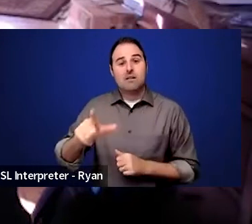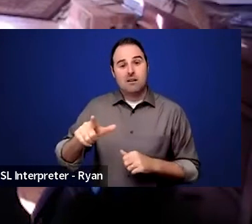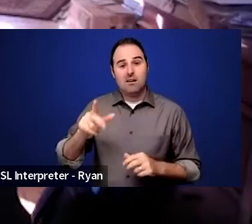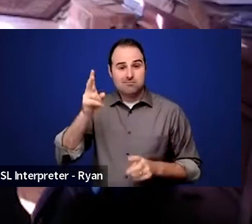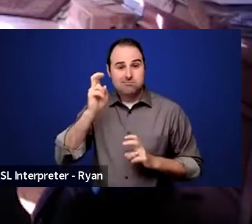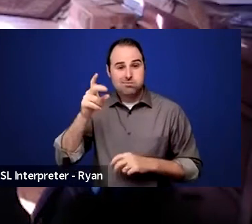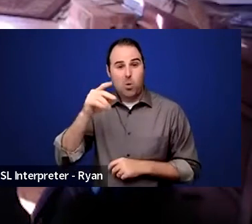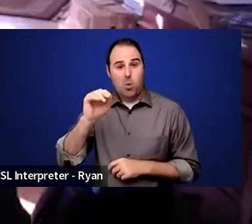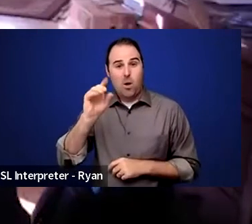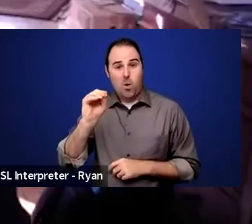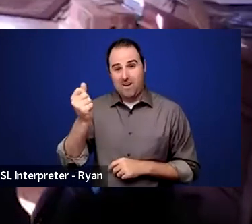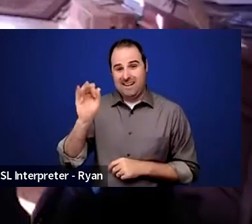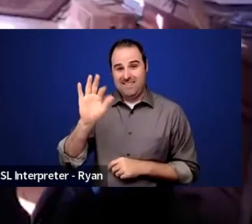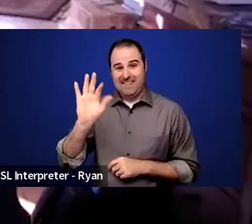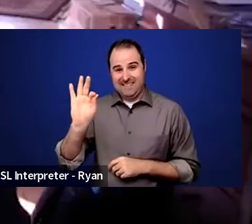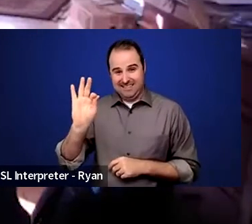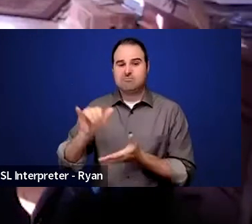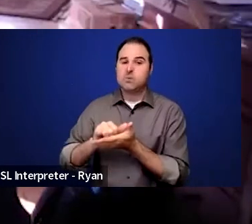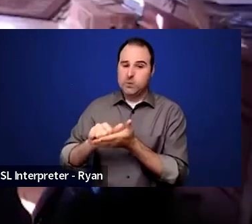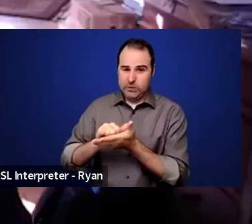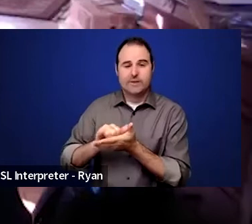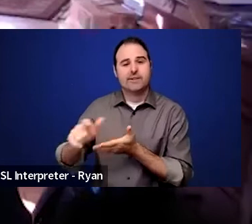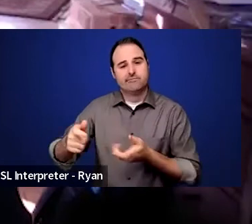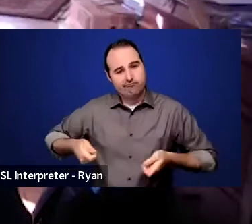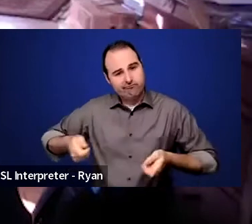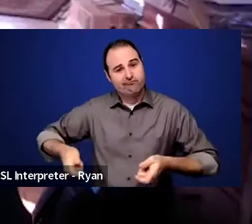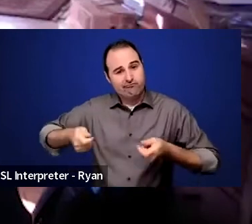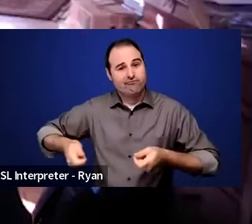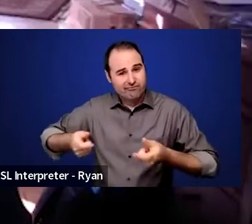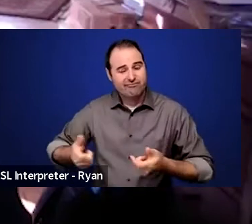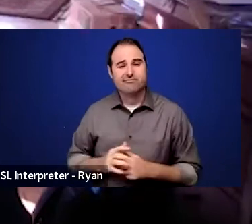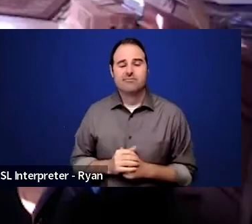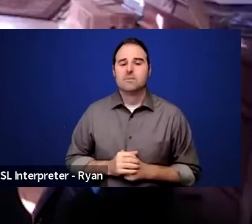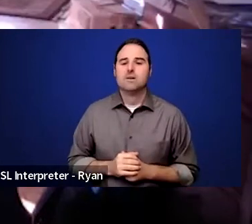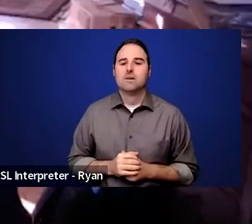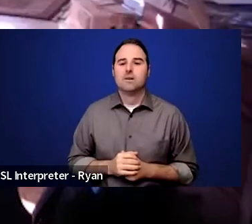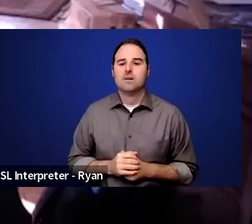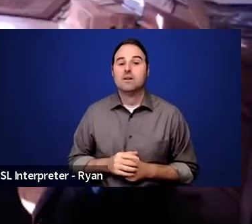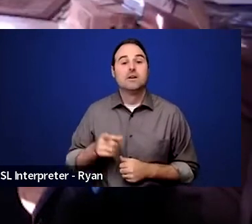and began to use a wheelchair for her mobility. She was denied the right to attend school